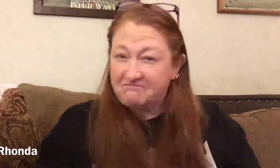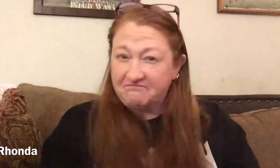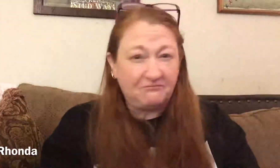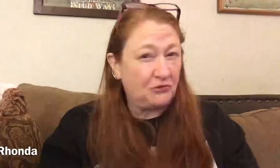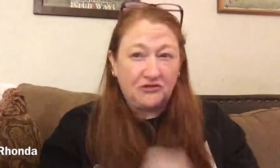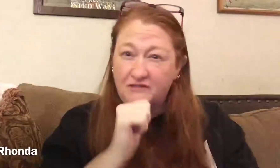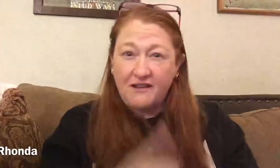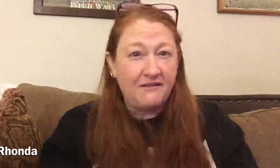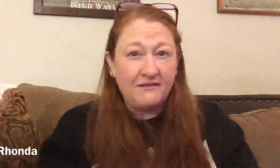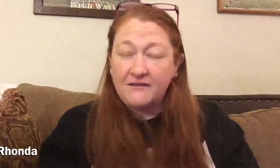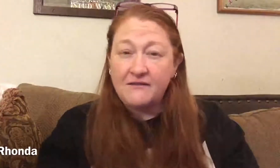We are not.